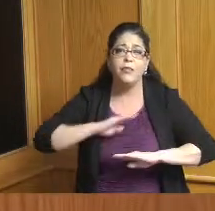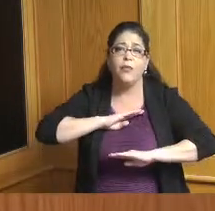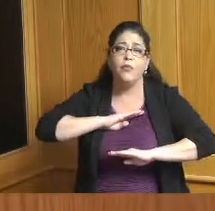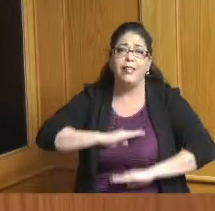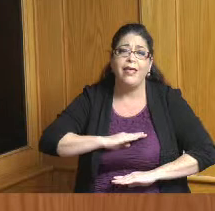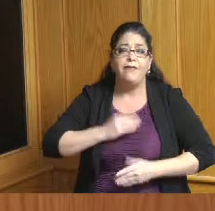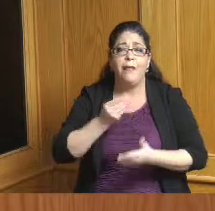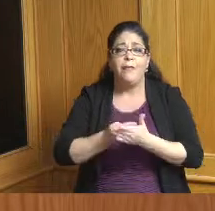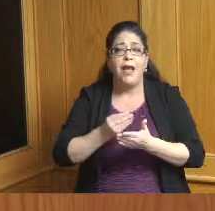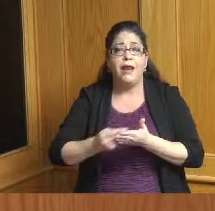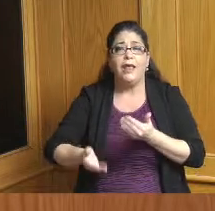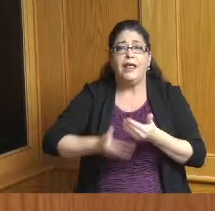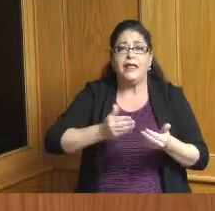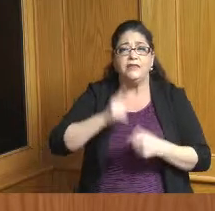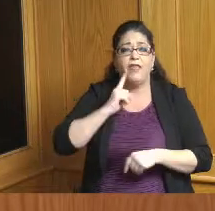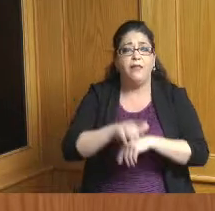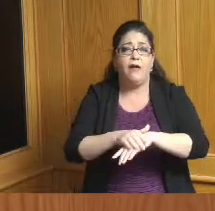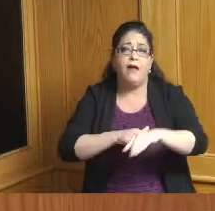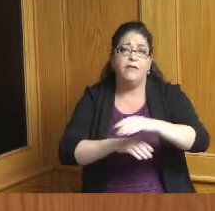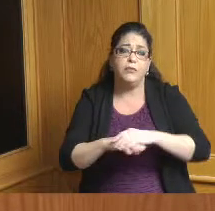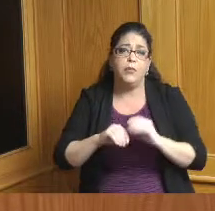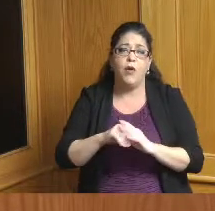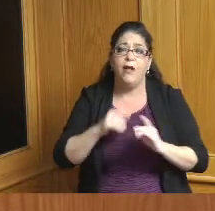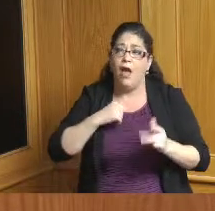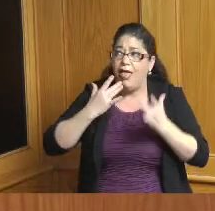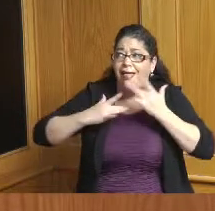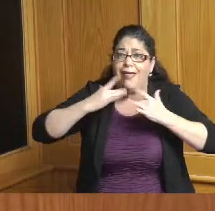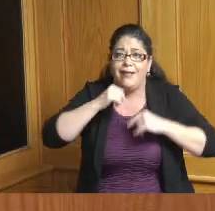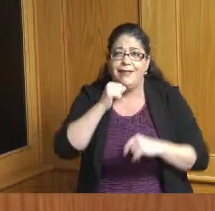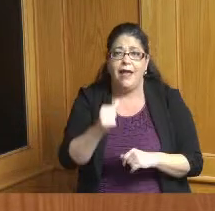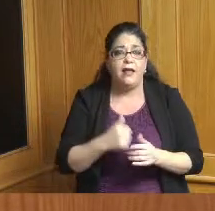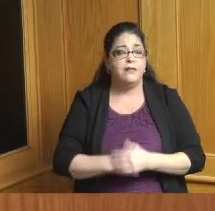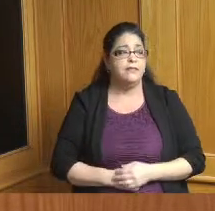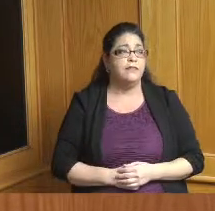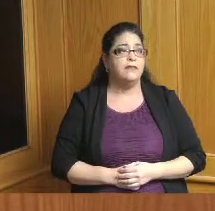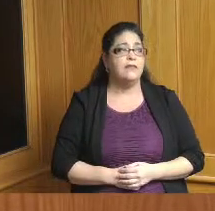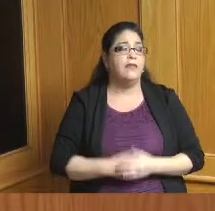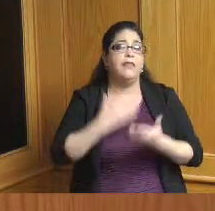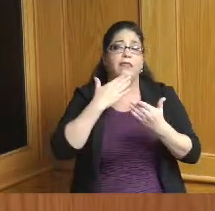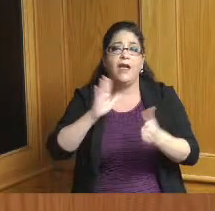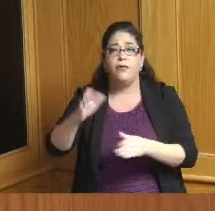so thank you for being willing to step up and take on the responsibility so again welcome to the